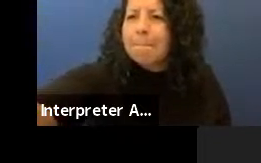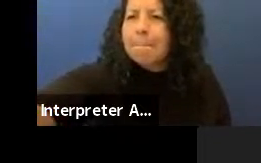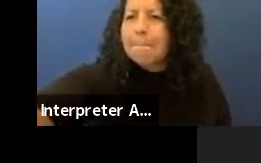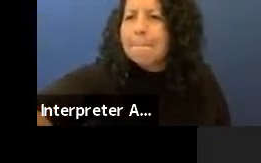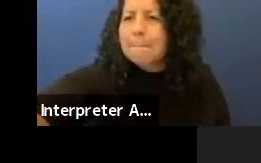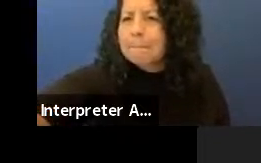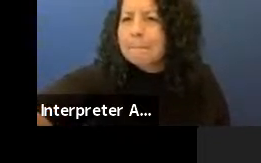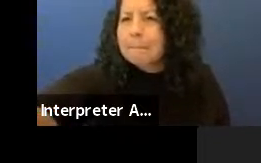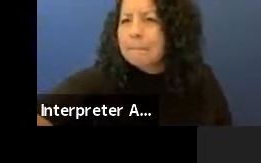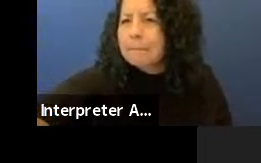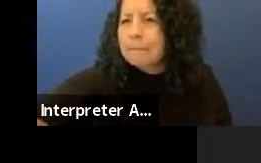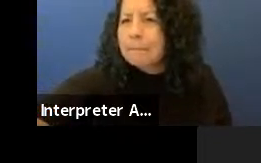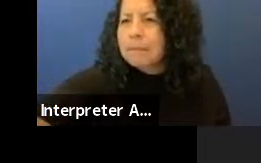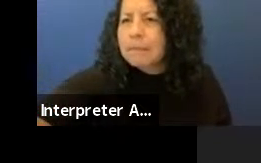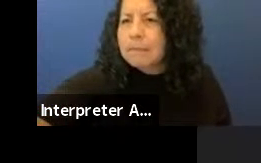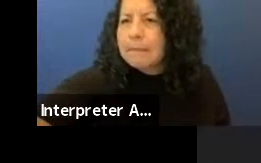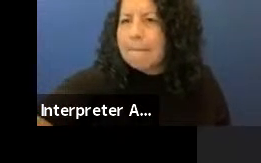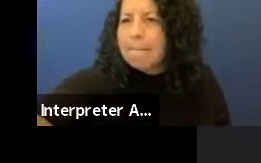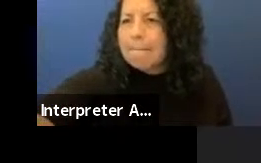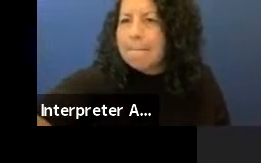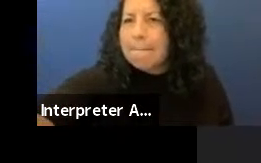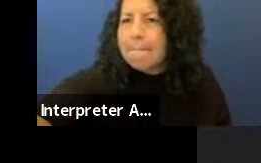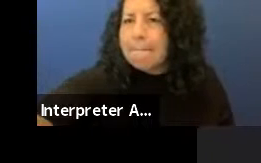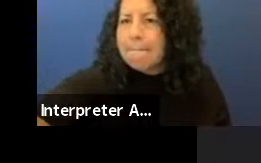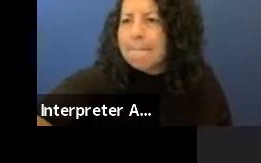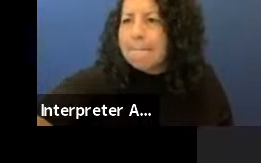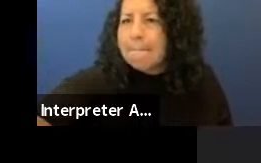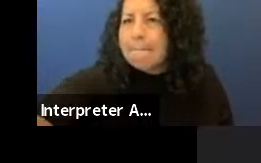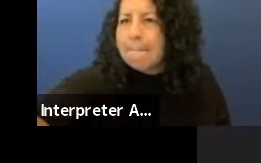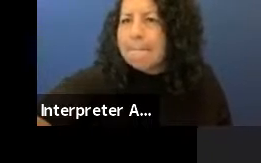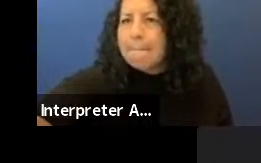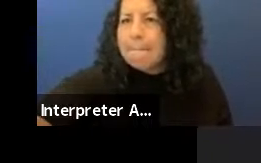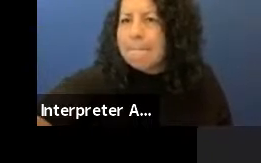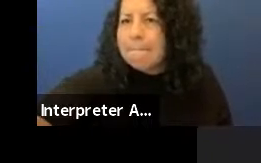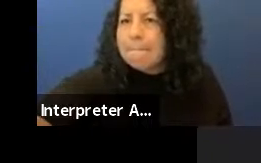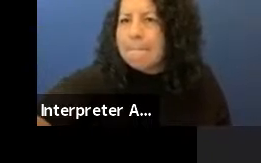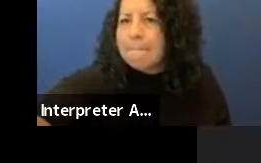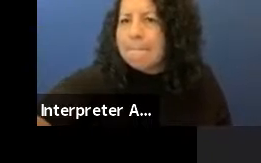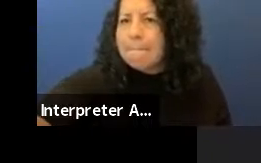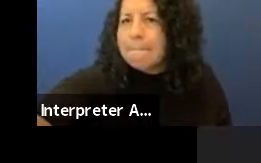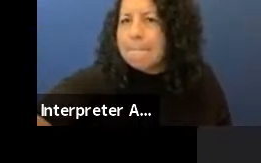in New York, the one with the great dinosaurs and